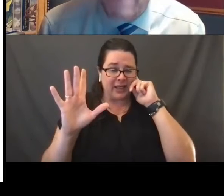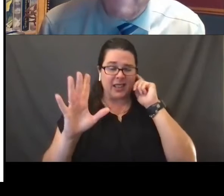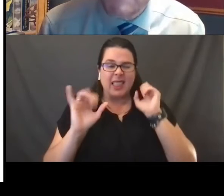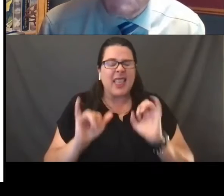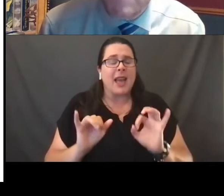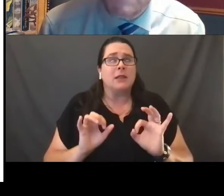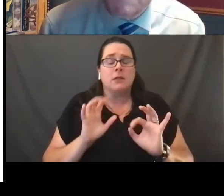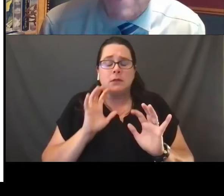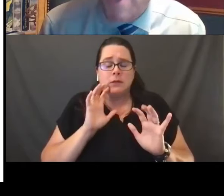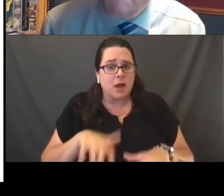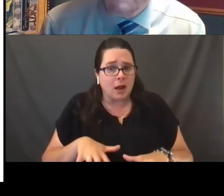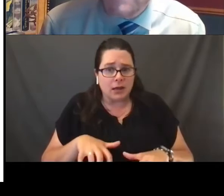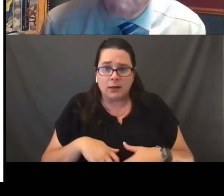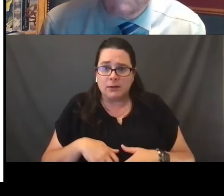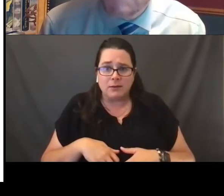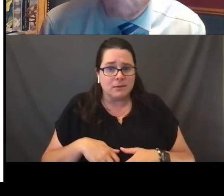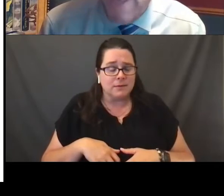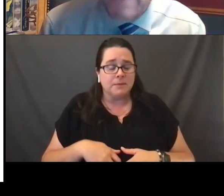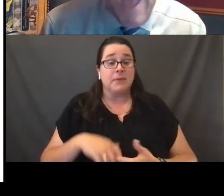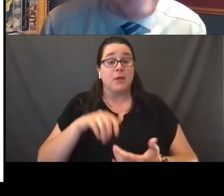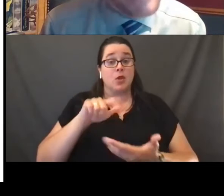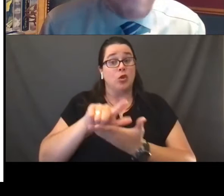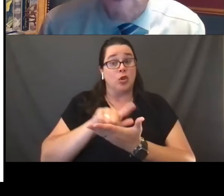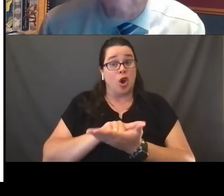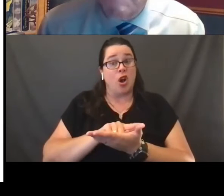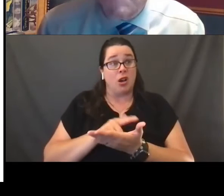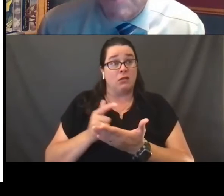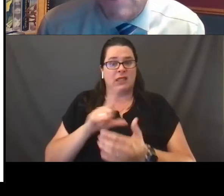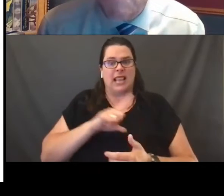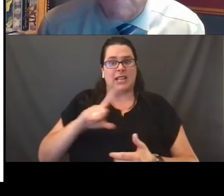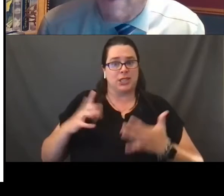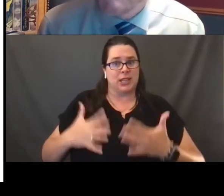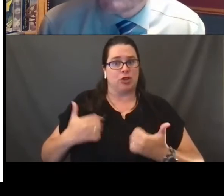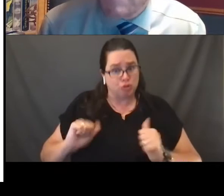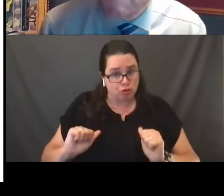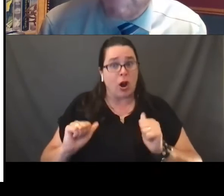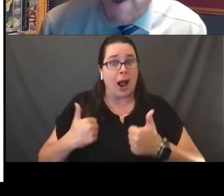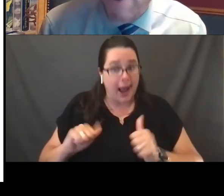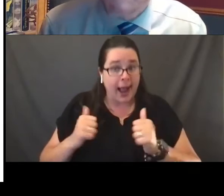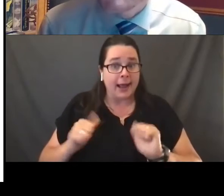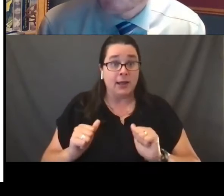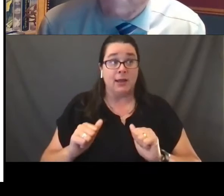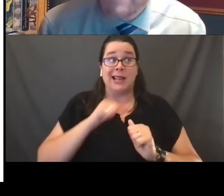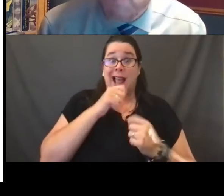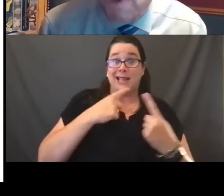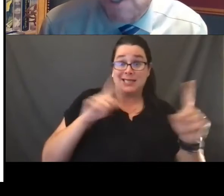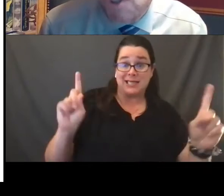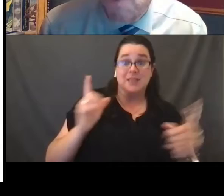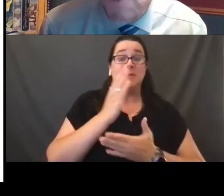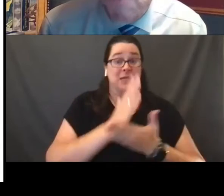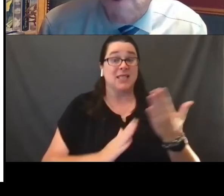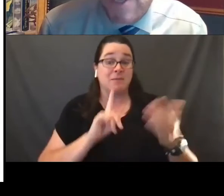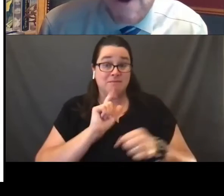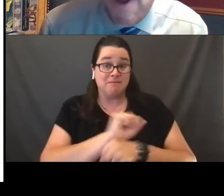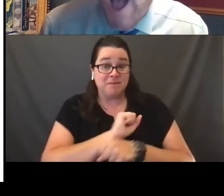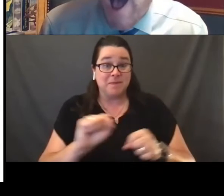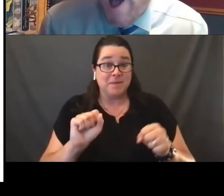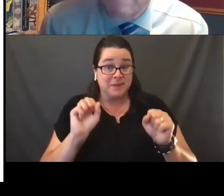That we've got legislatures, they're attempting to do that. Not all them successful, but some of them are. And look at 2022 this very year,